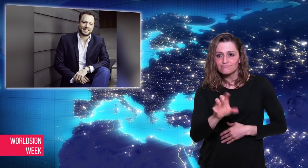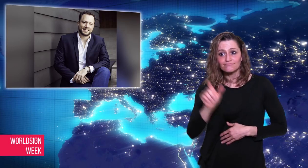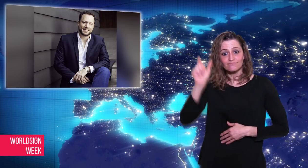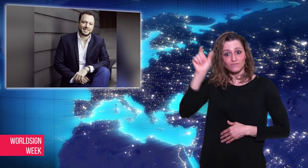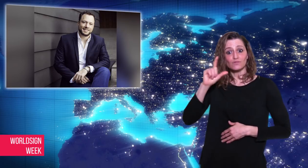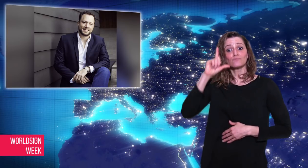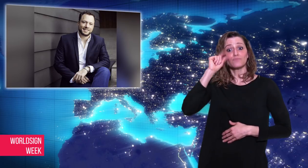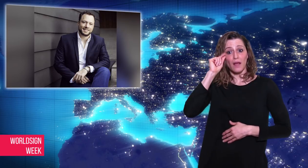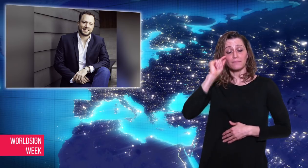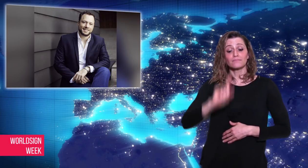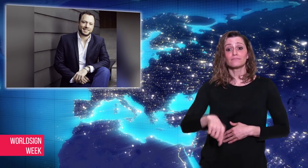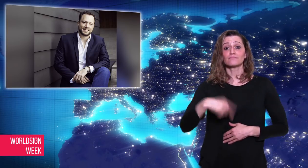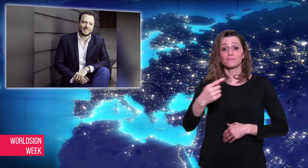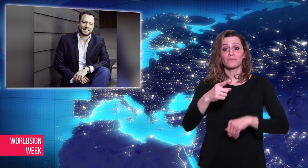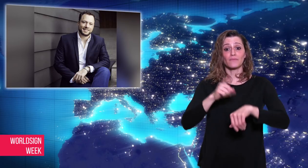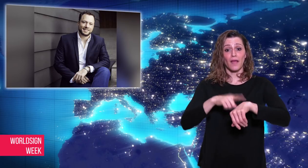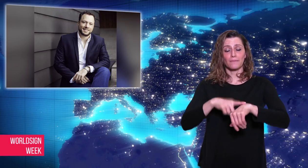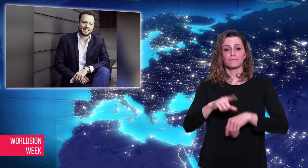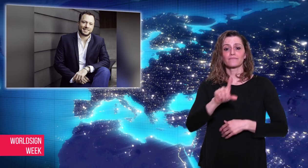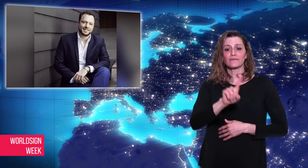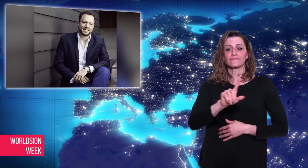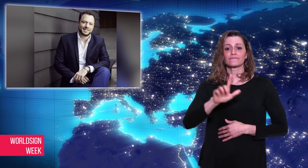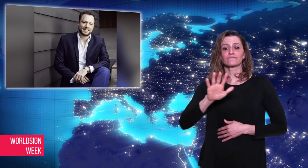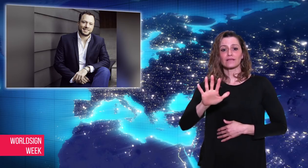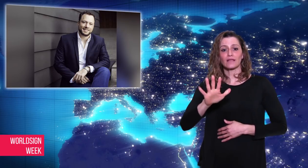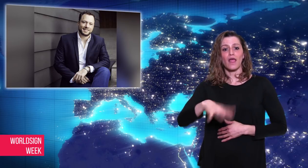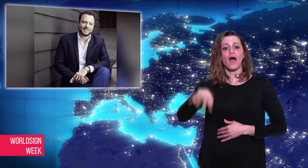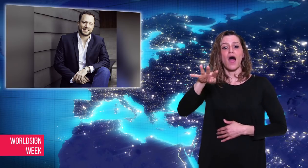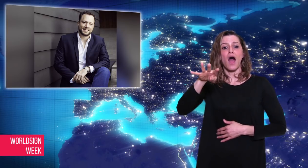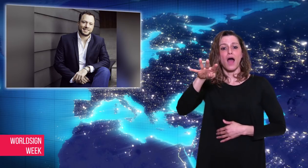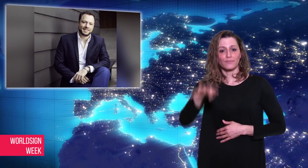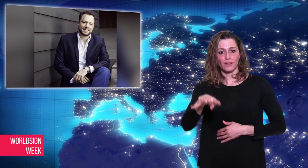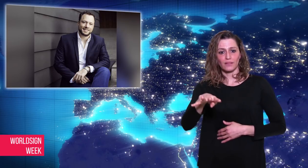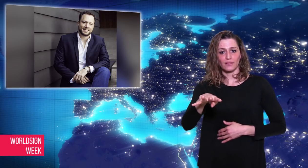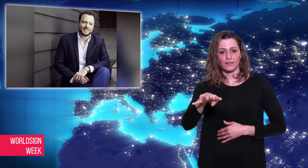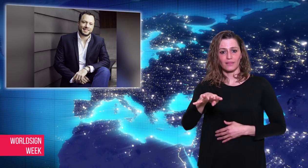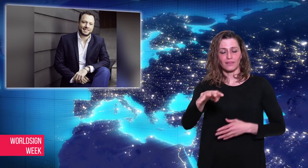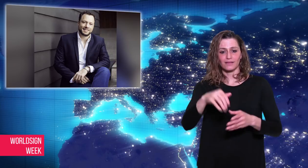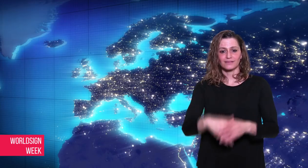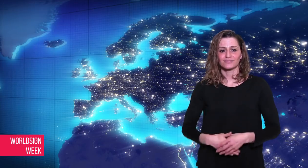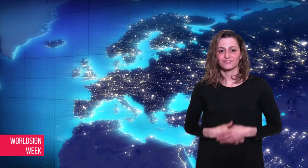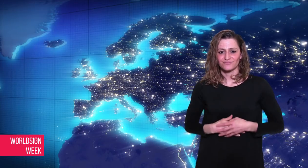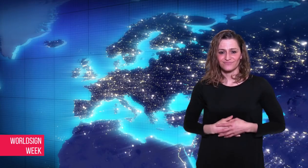the president on April 15.